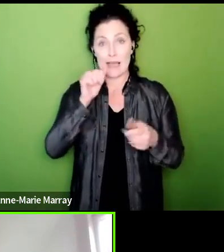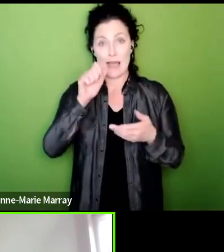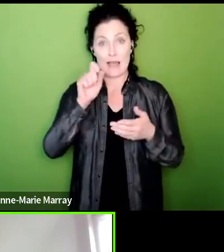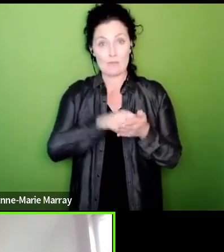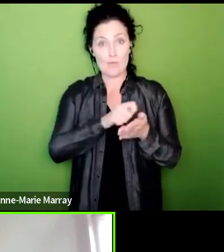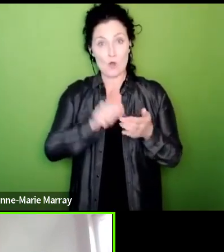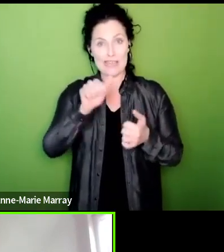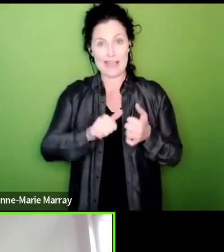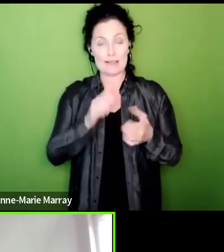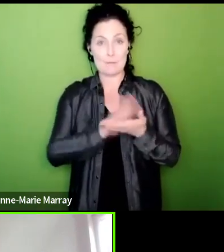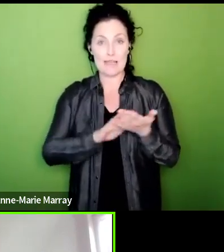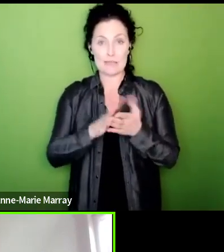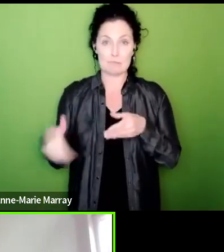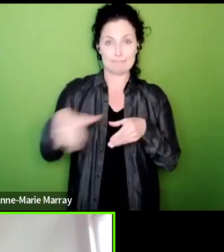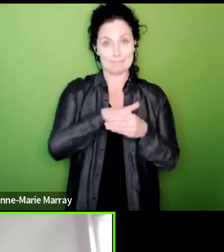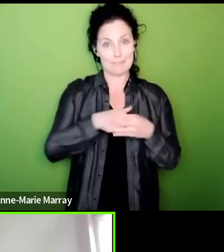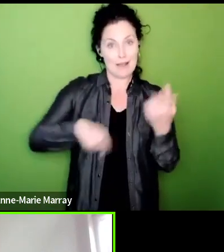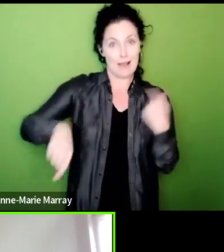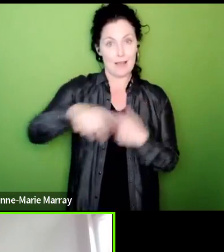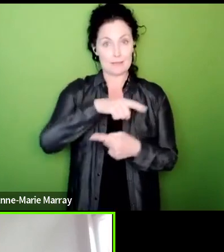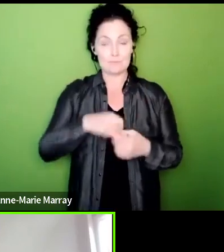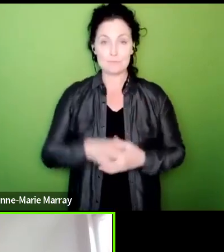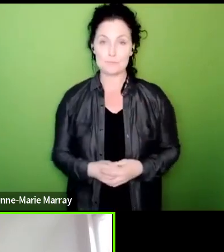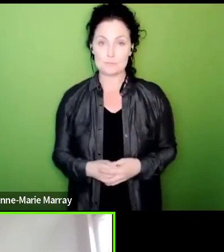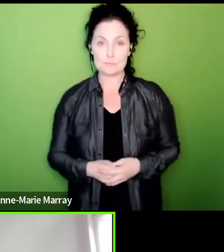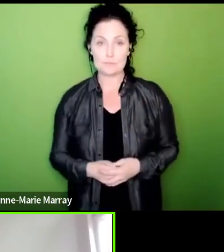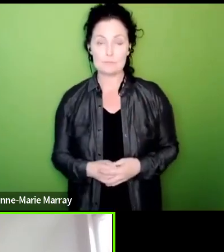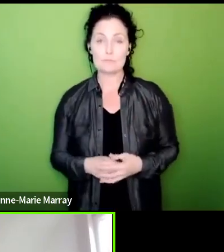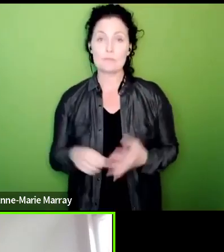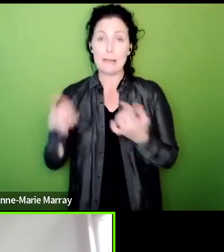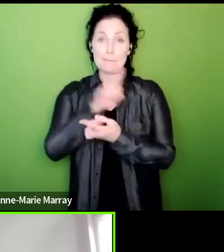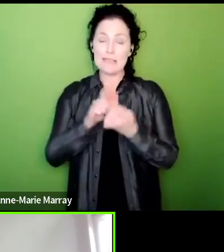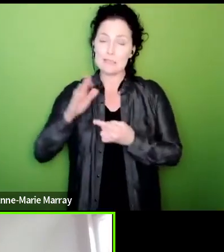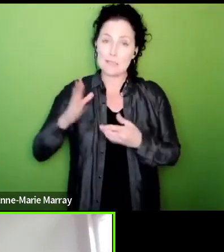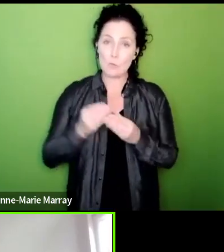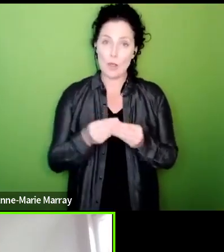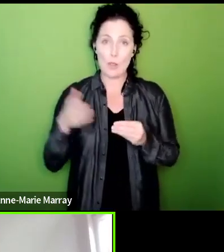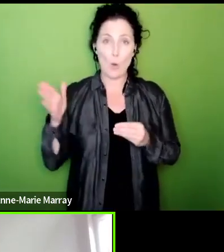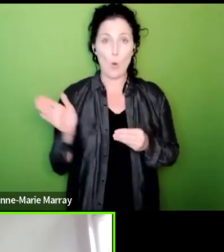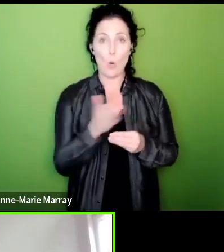union on Monday to see if we can coordinate our efforts with health, and education, and post,